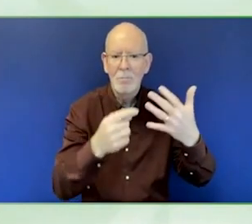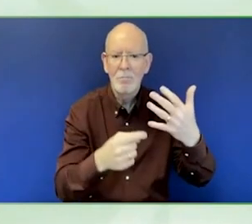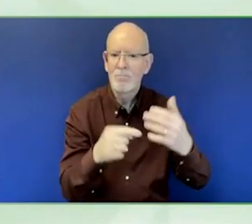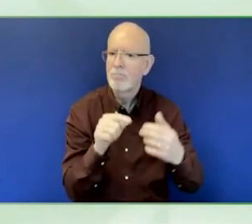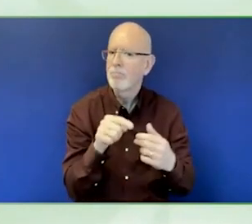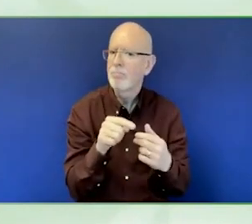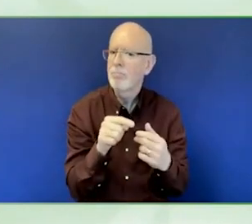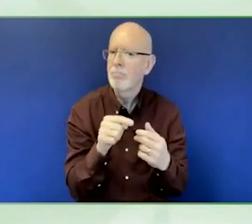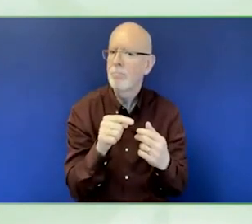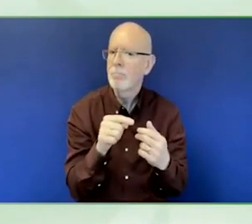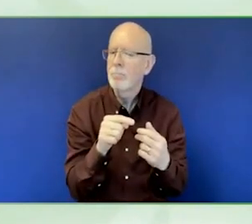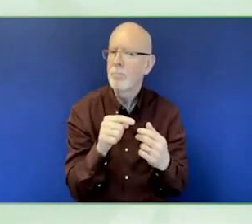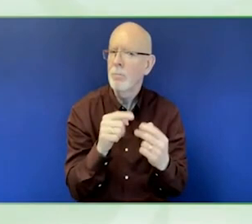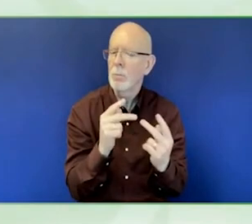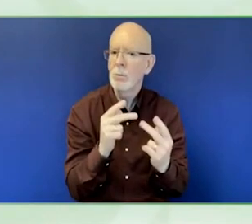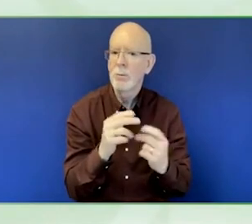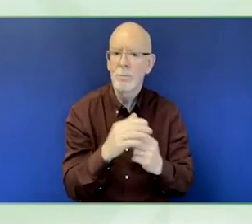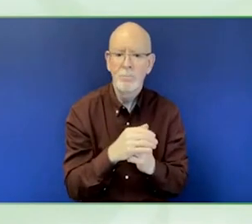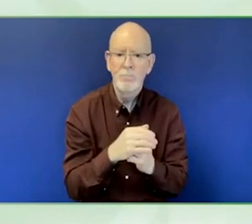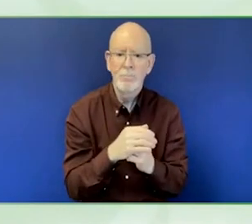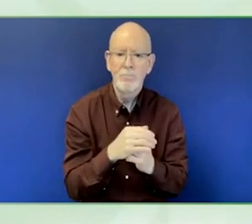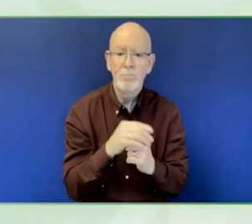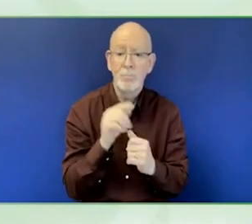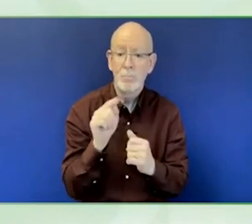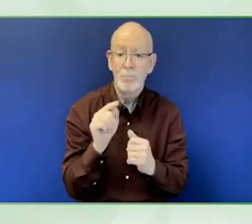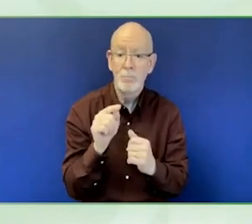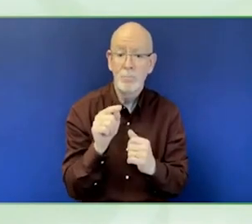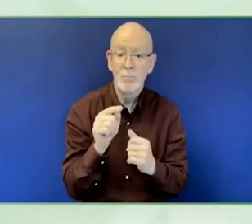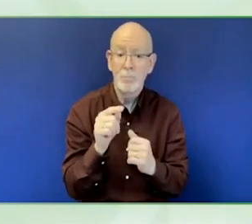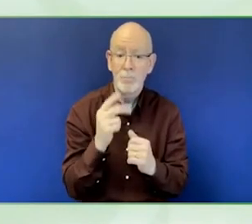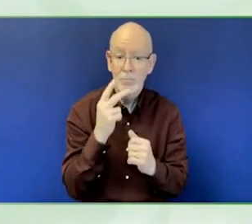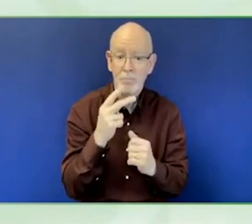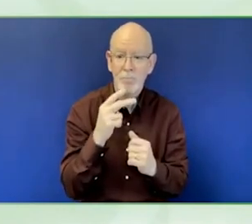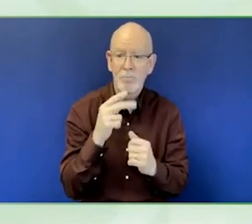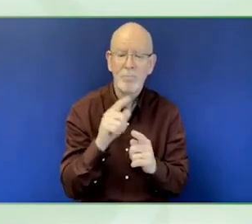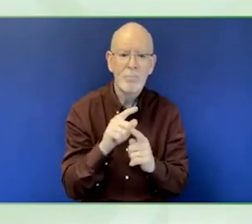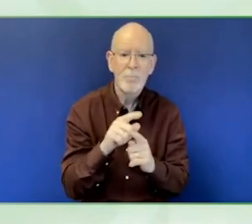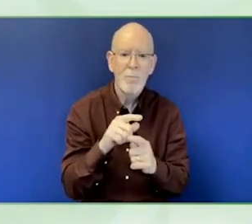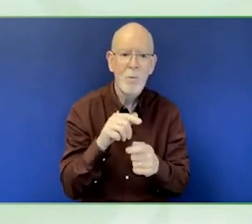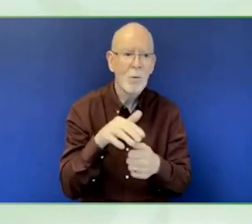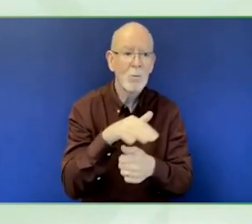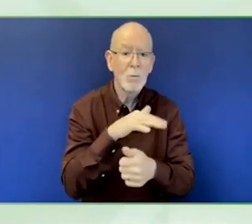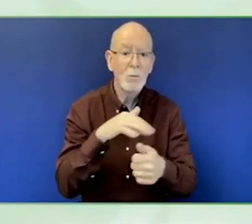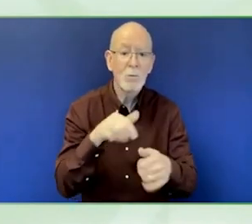I like the fact your grantmaking is centred around disability and